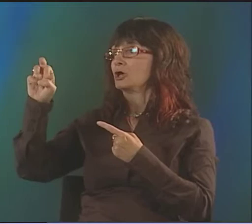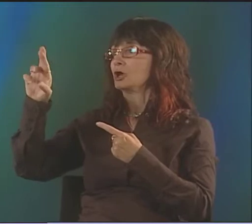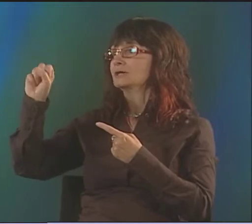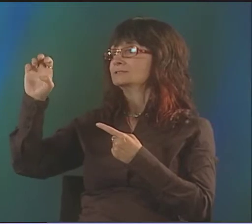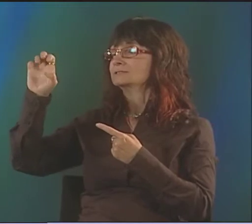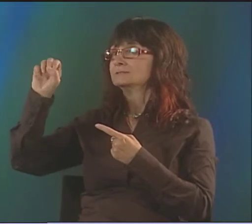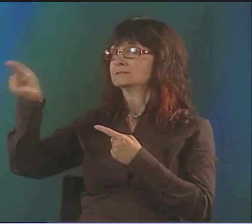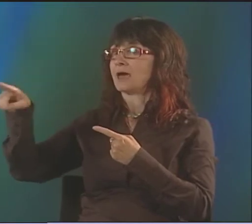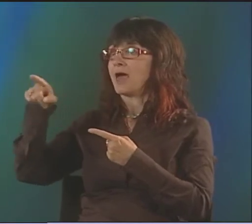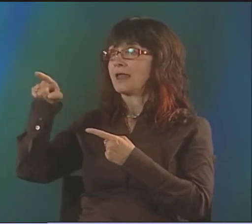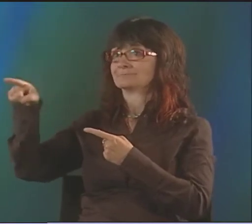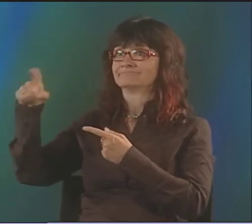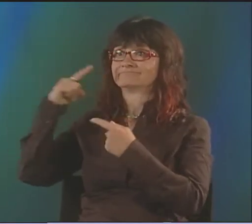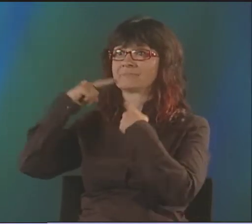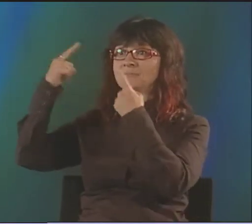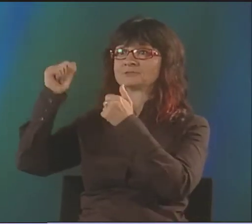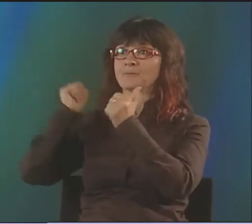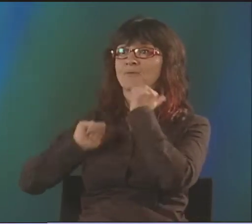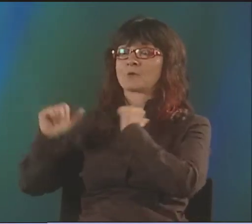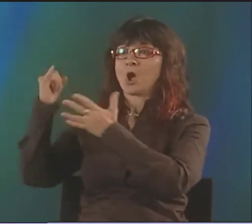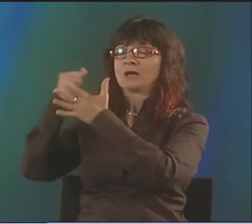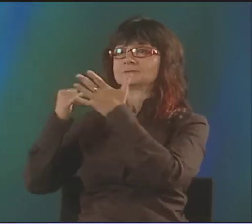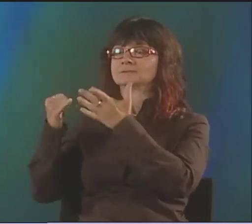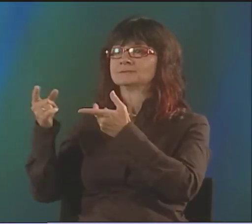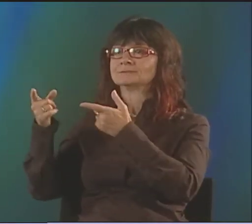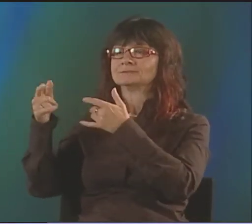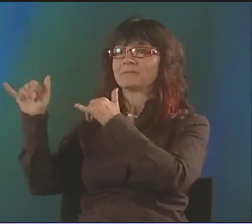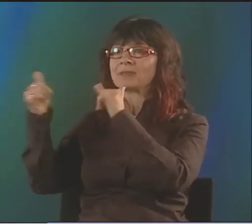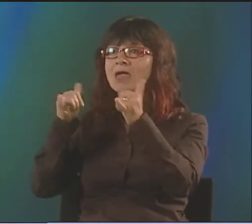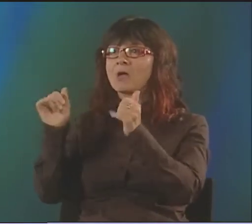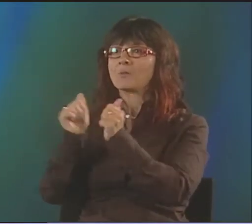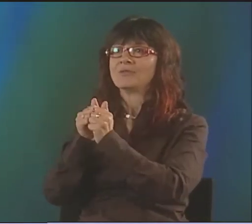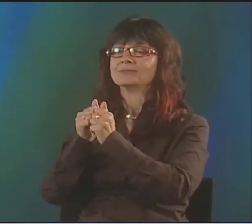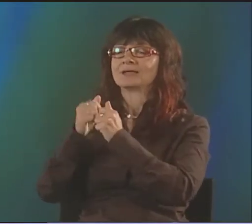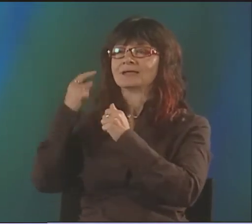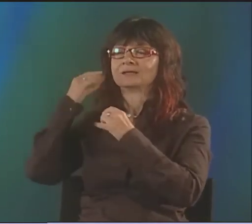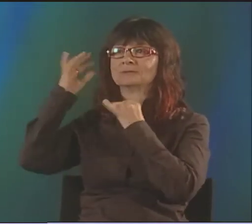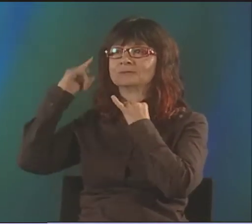OUT IN THE HEARING WORLD, THERE'S A FAMOUS WOMAN